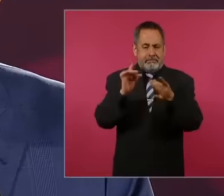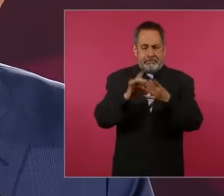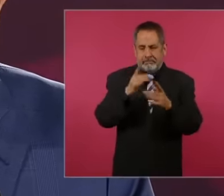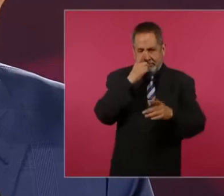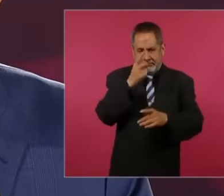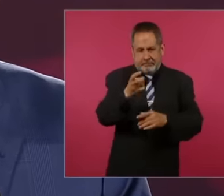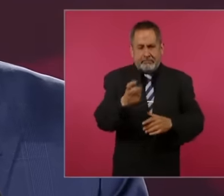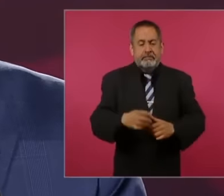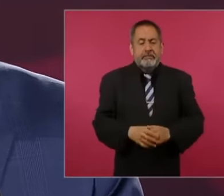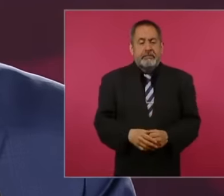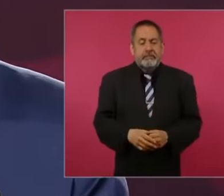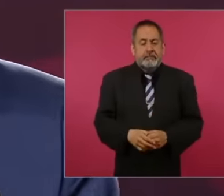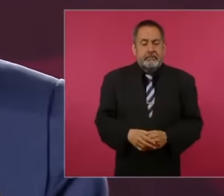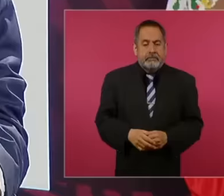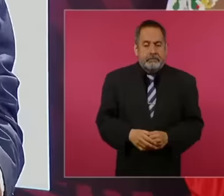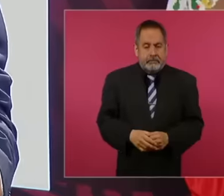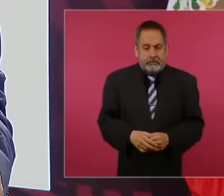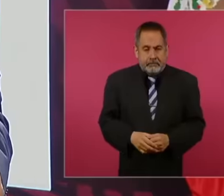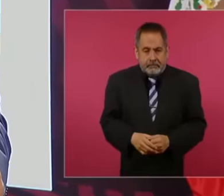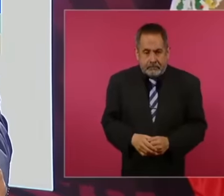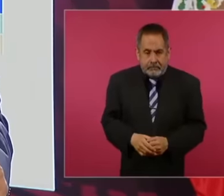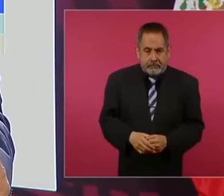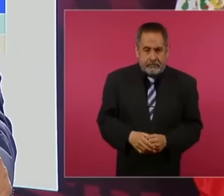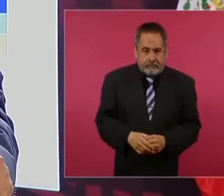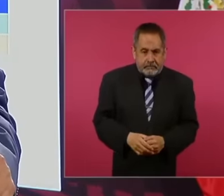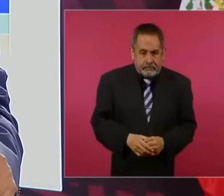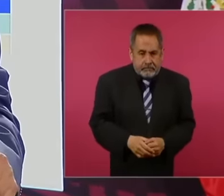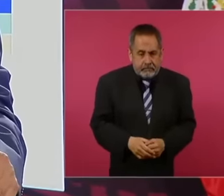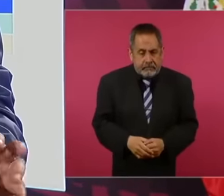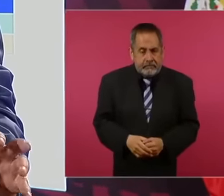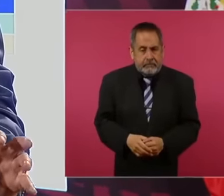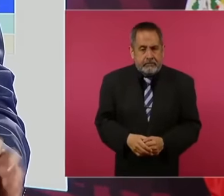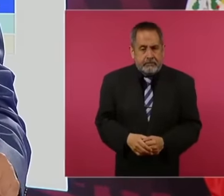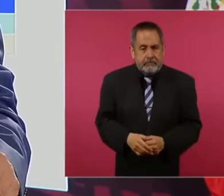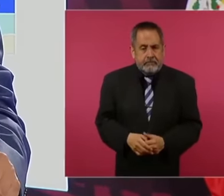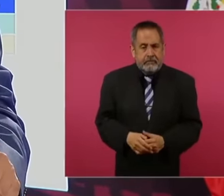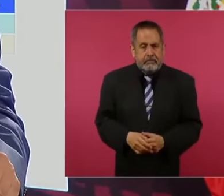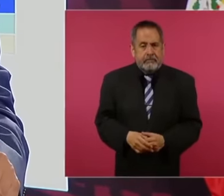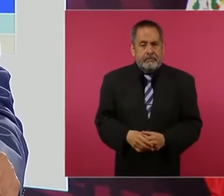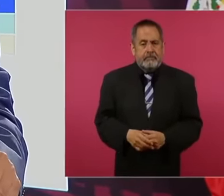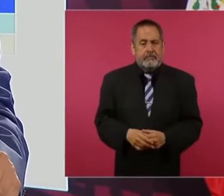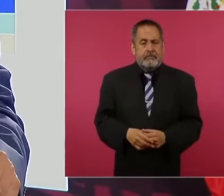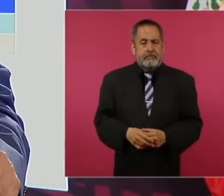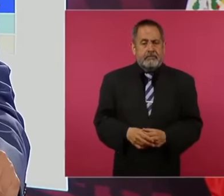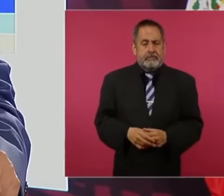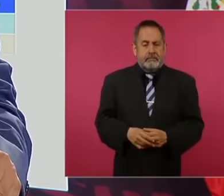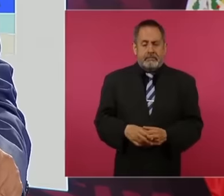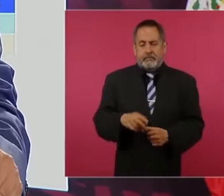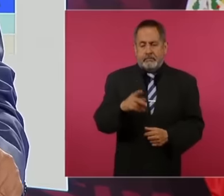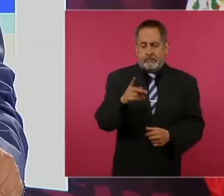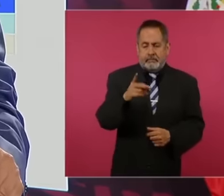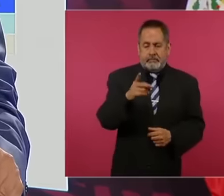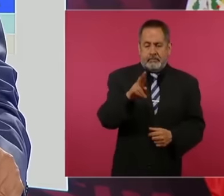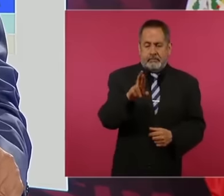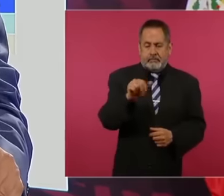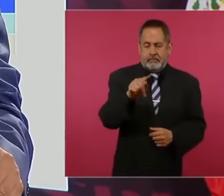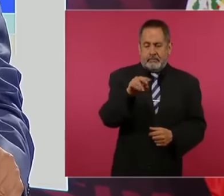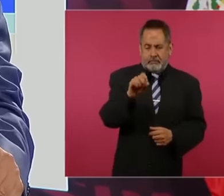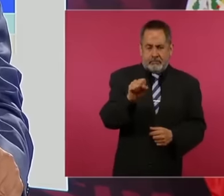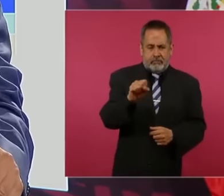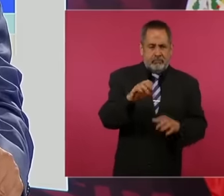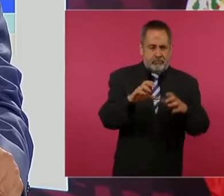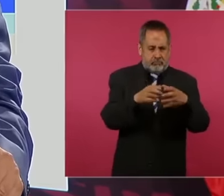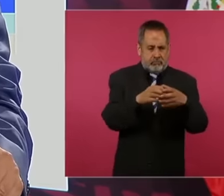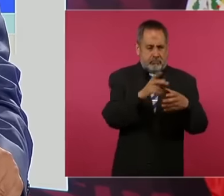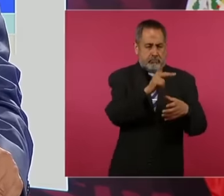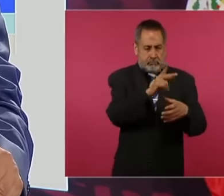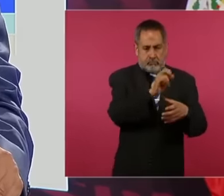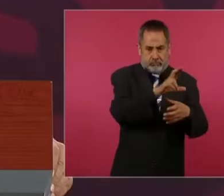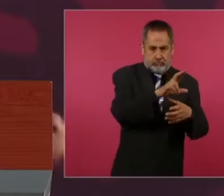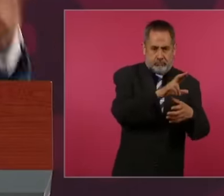of crats without giving us power without